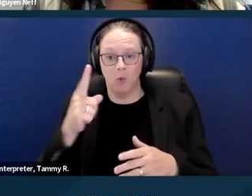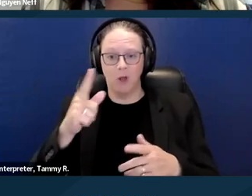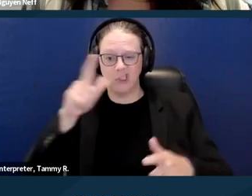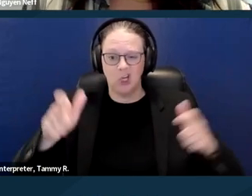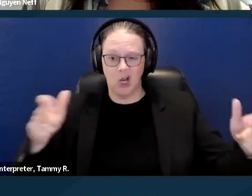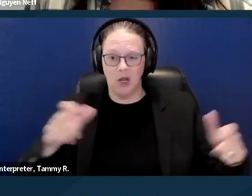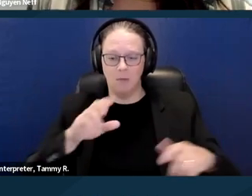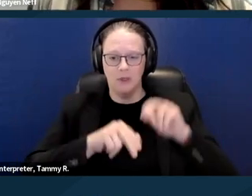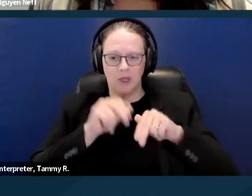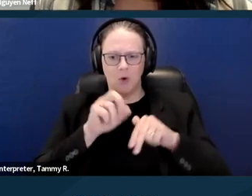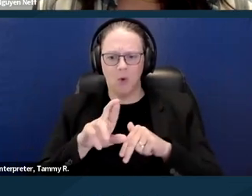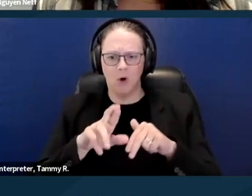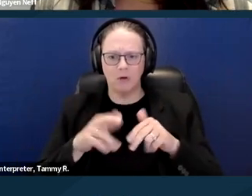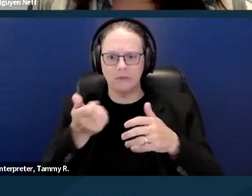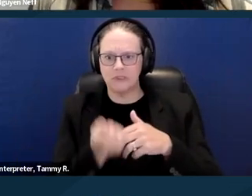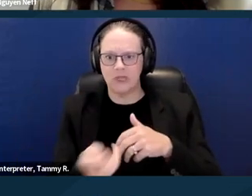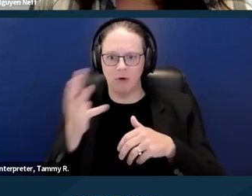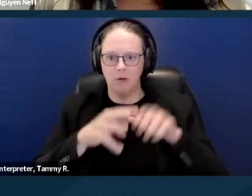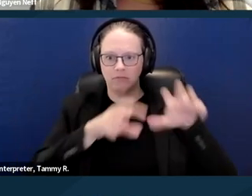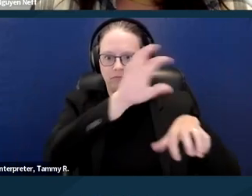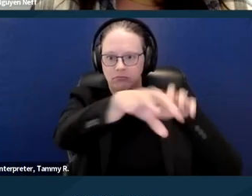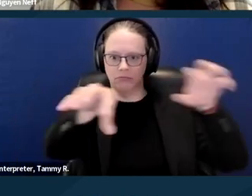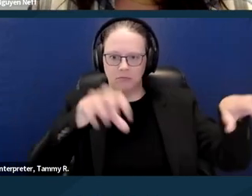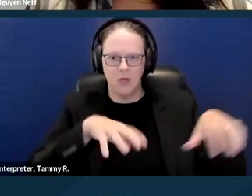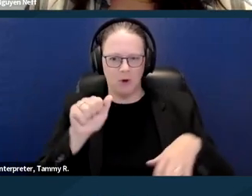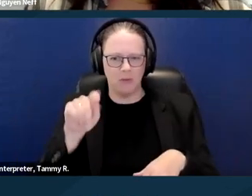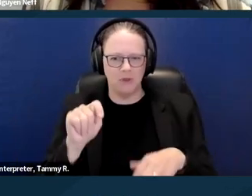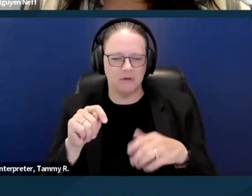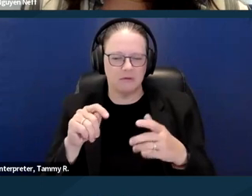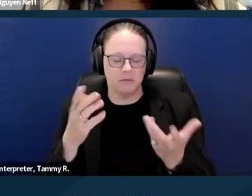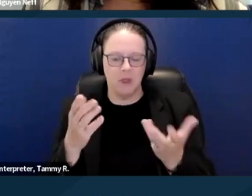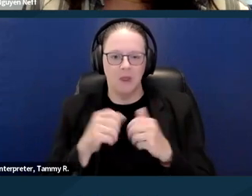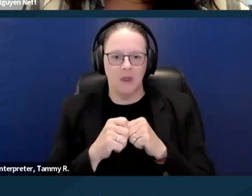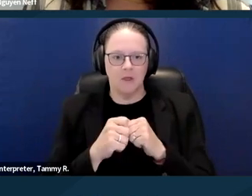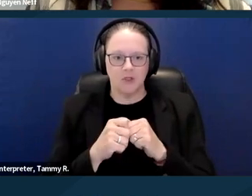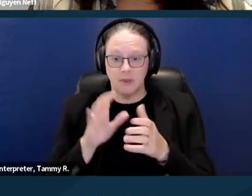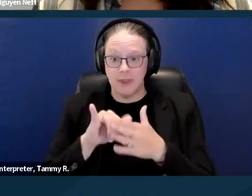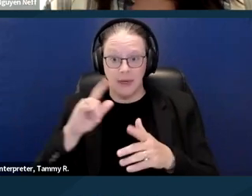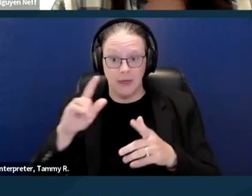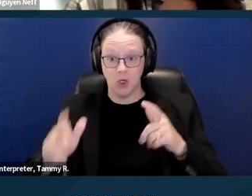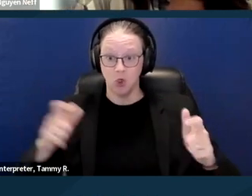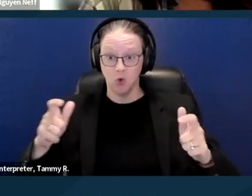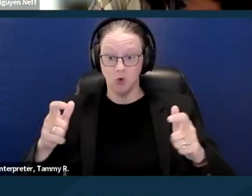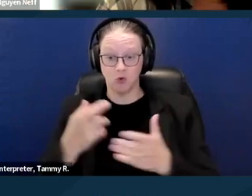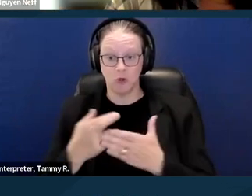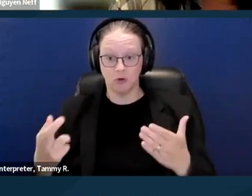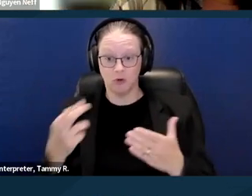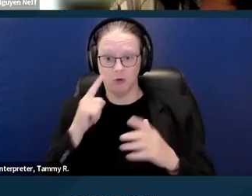You're also balancing that to the benefit to the tenant. Is it a huge resource for a small benefit to the tenant.